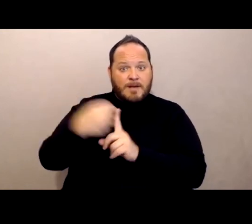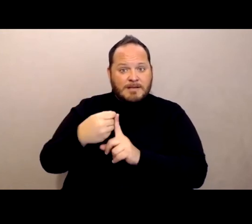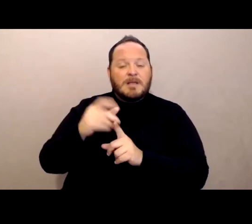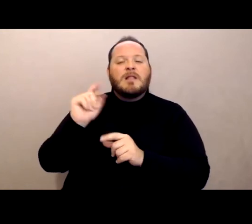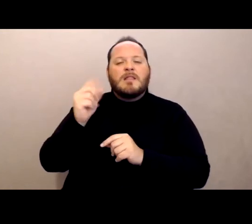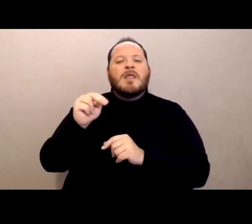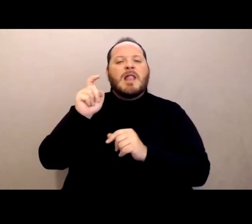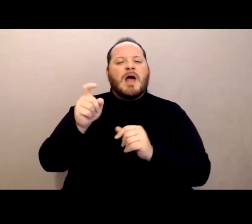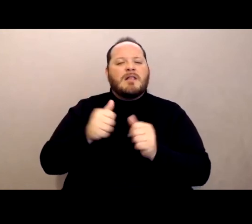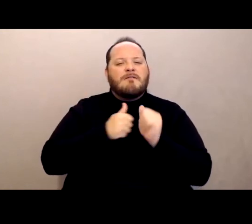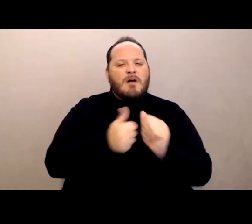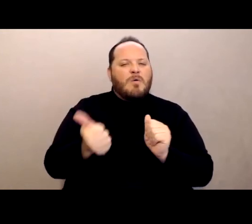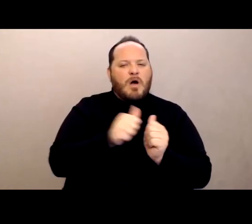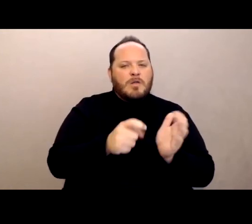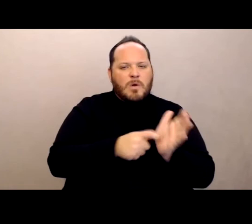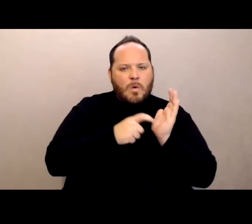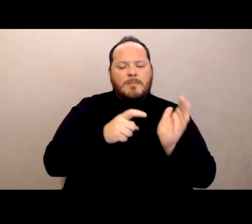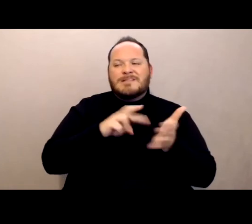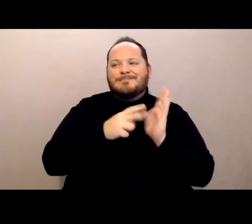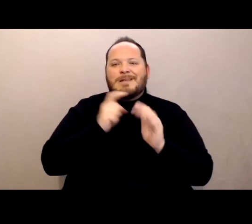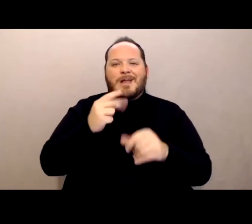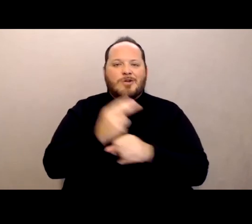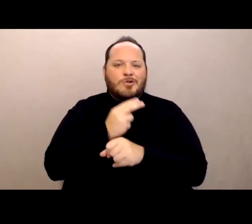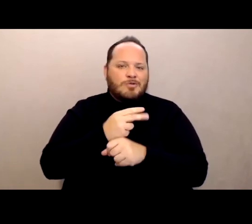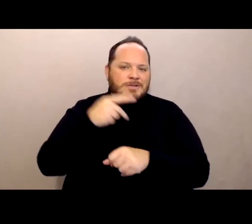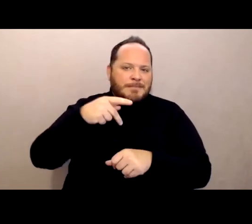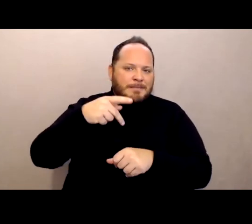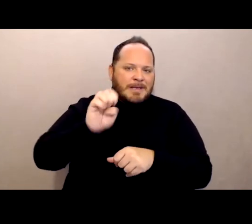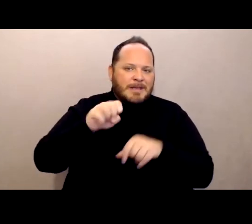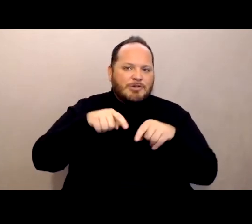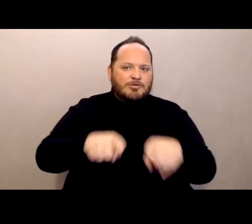mainly meaning they had to wear PPE during the flu season.